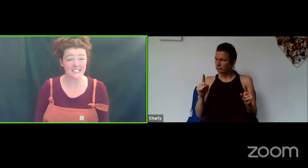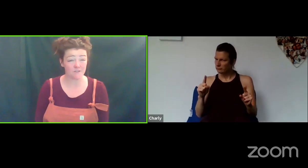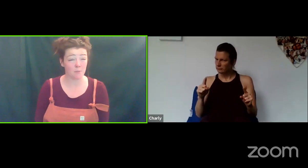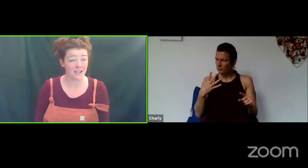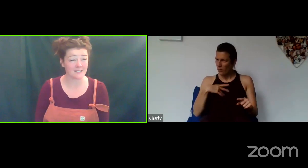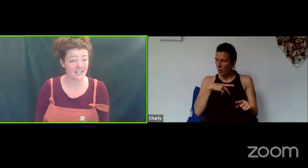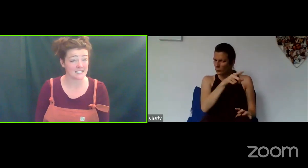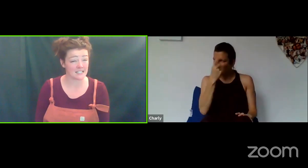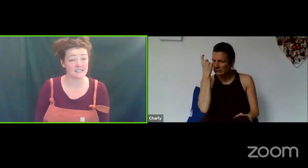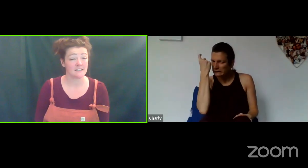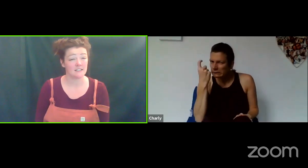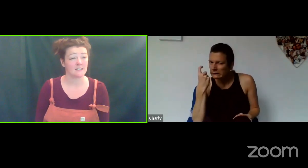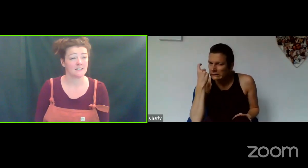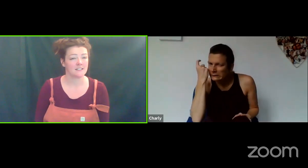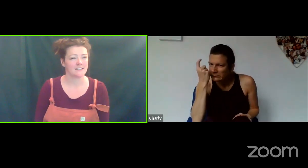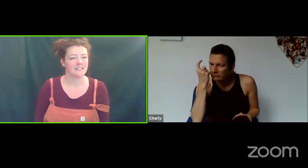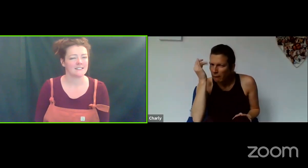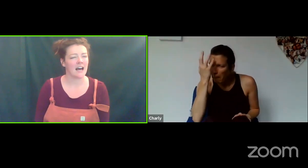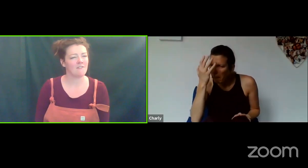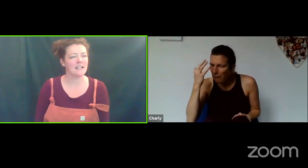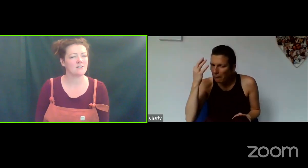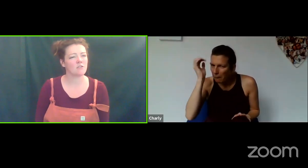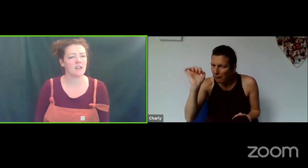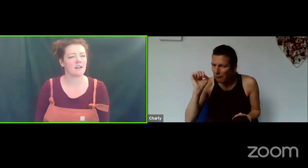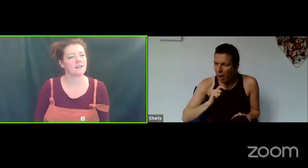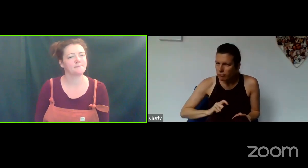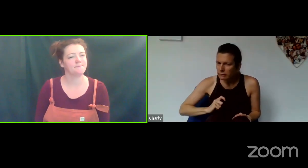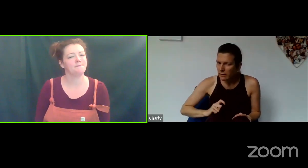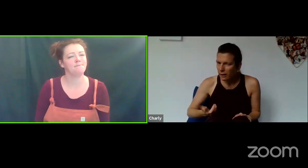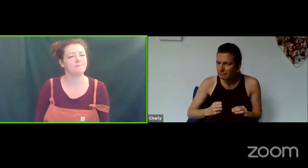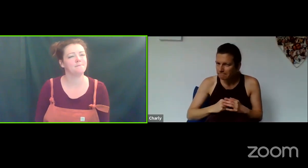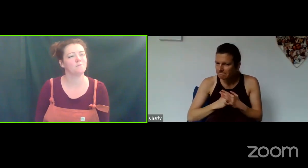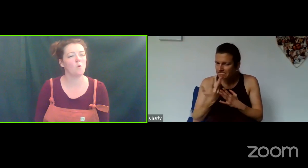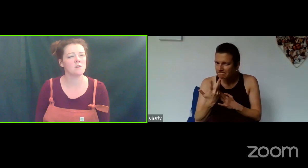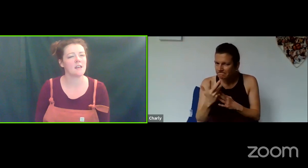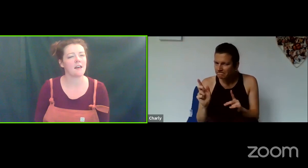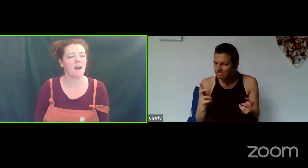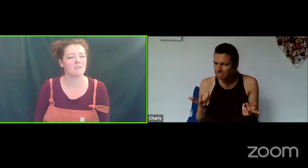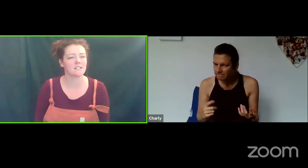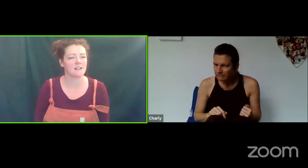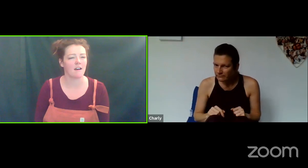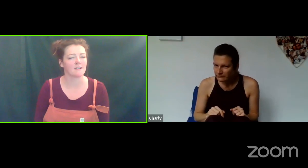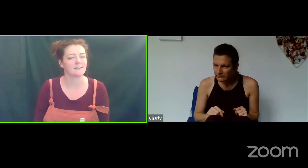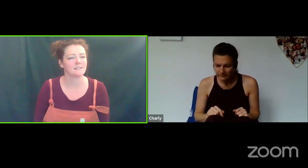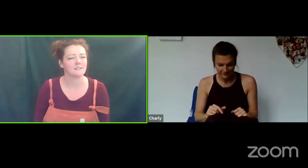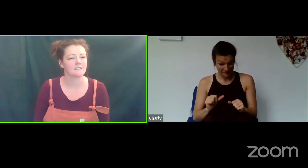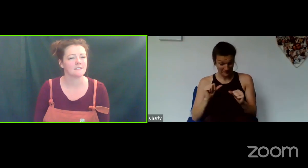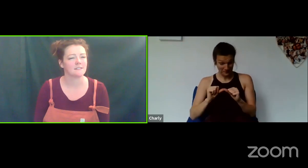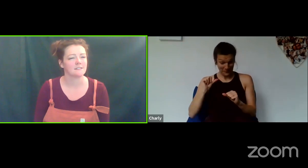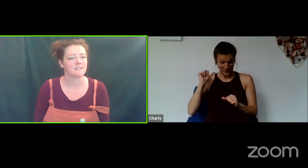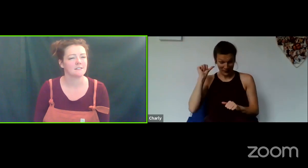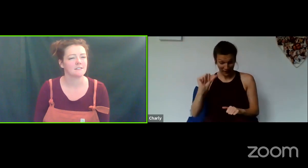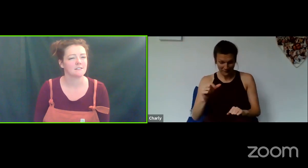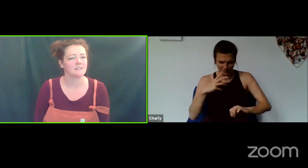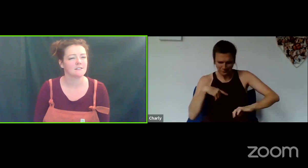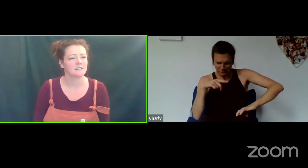different personalities. Have a little think. Hmm... what was their character like?